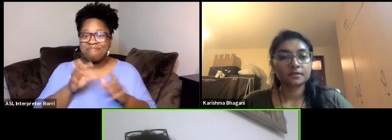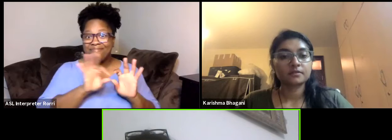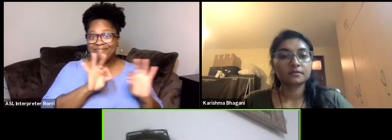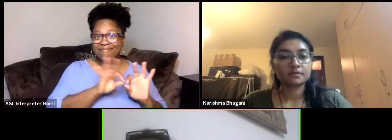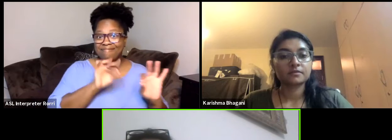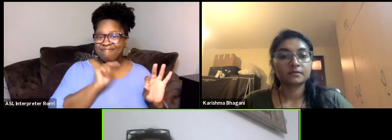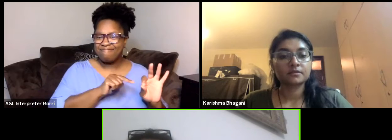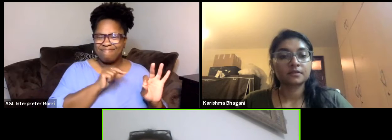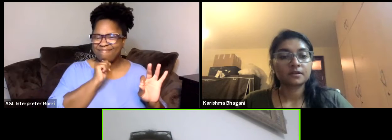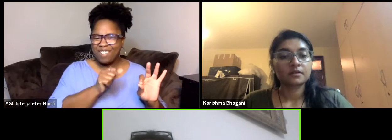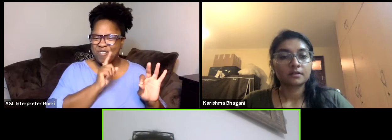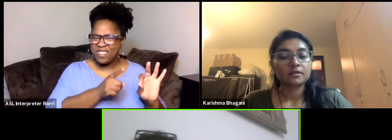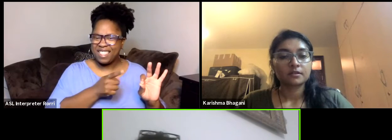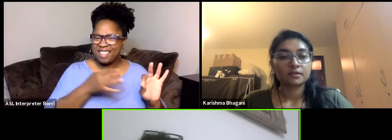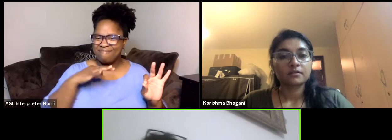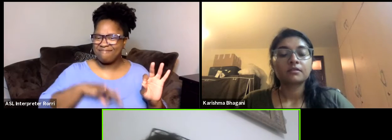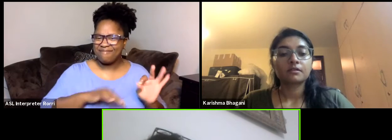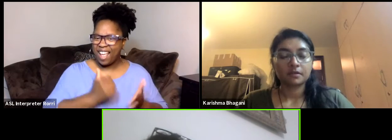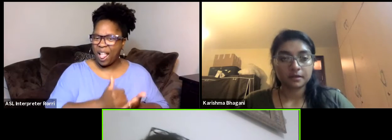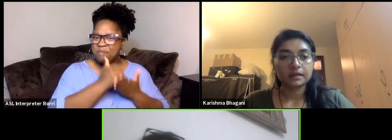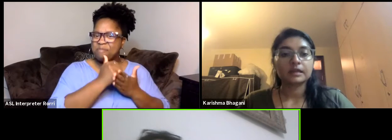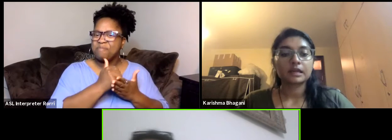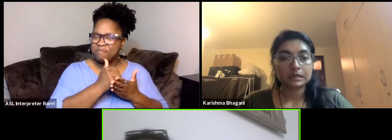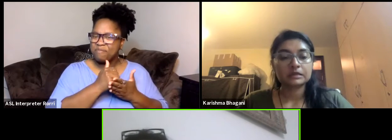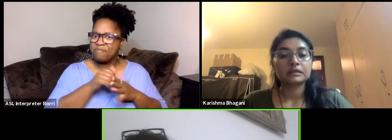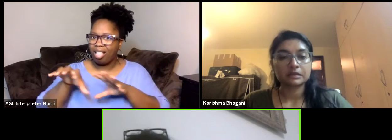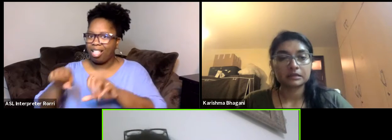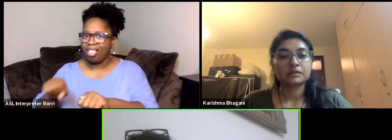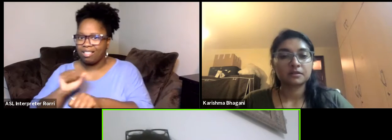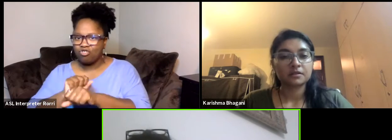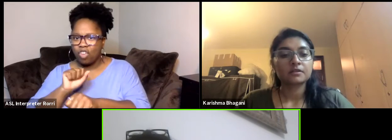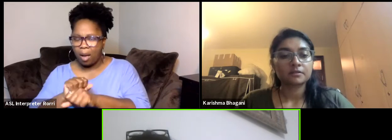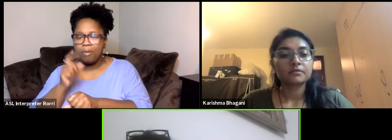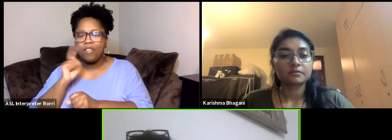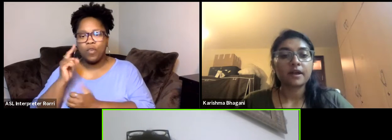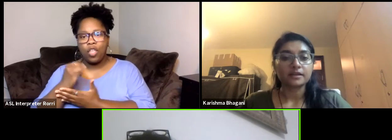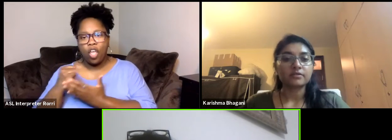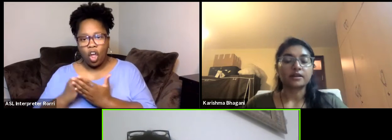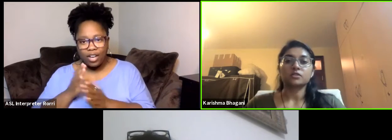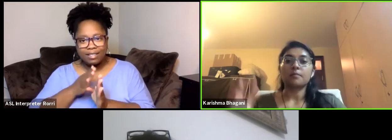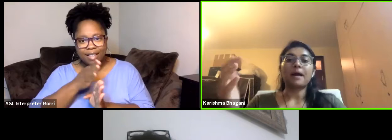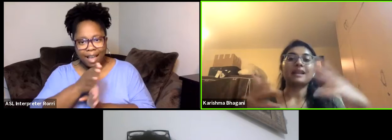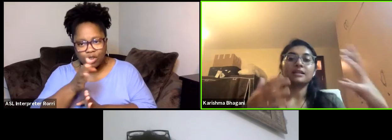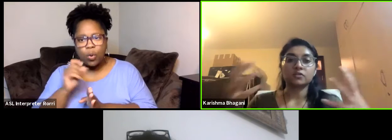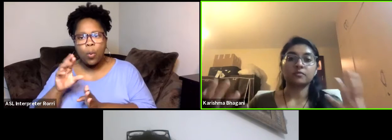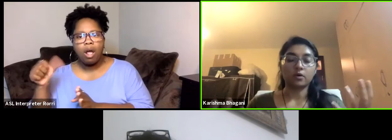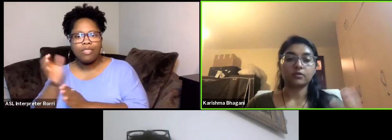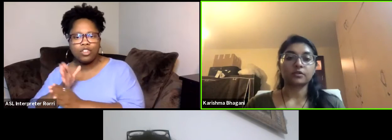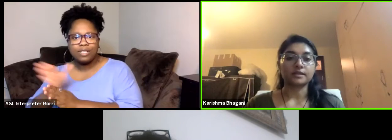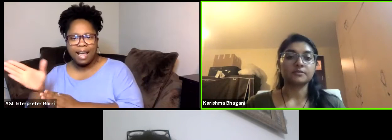secure whether in the arctics or somewhere else. Right, right so a balance of both in terms